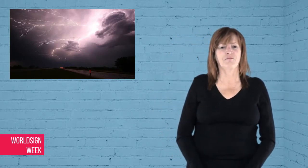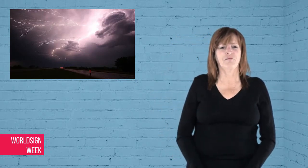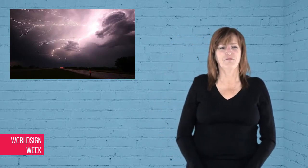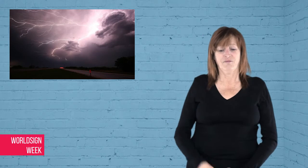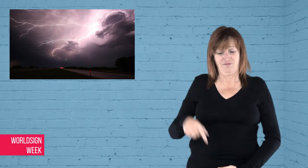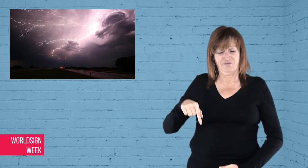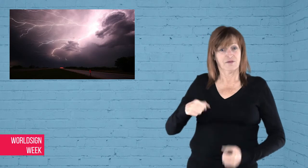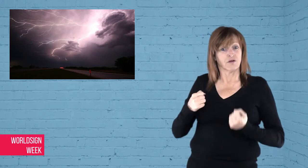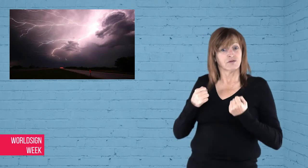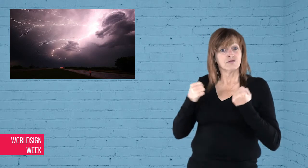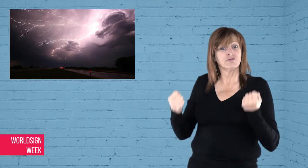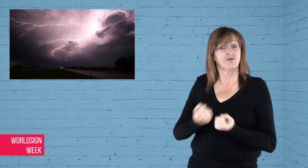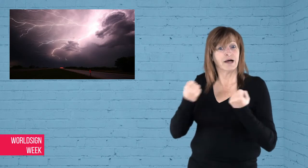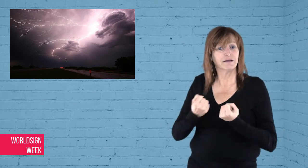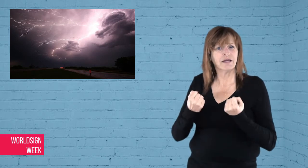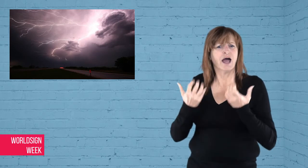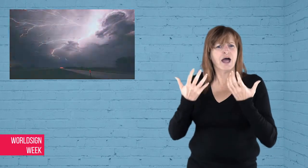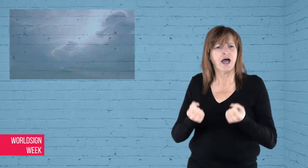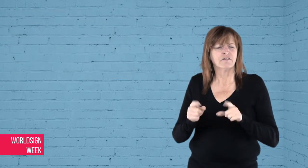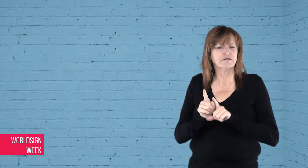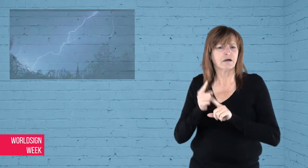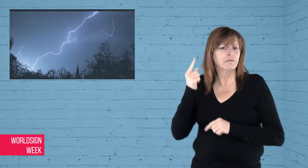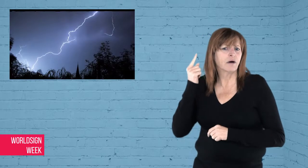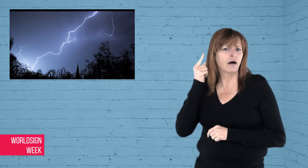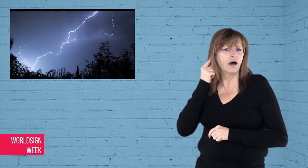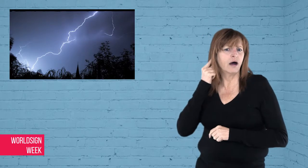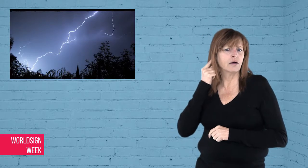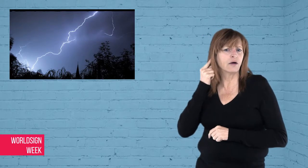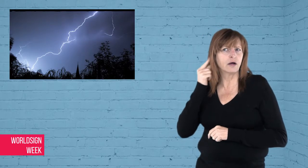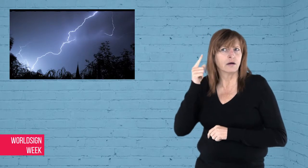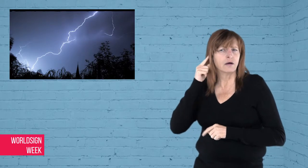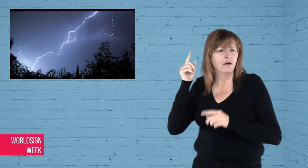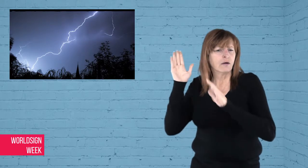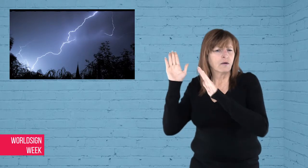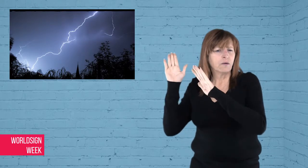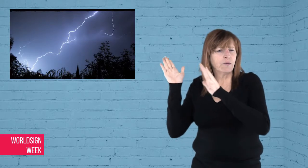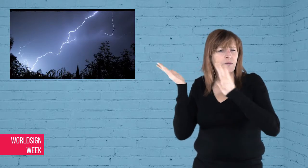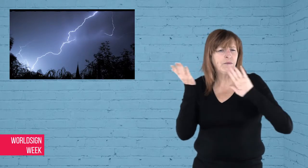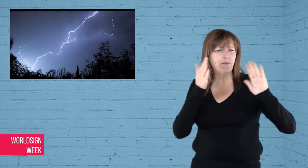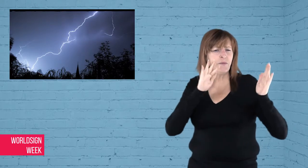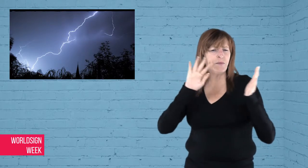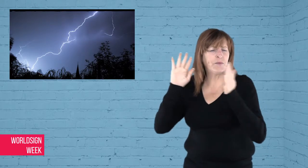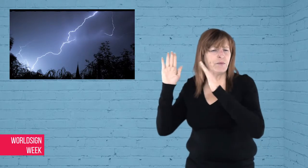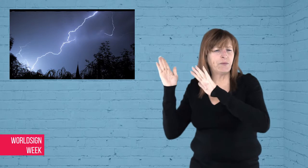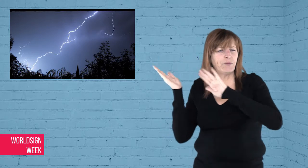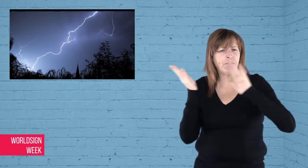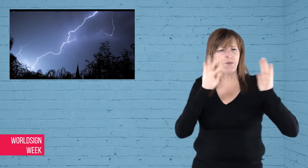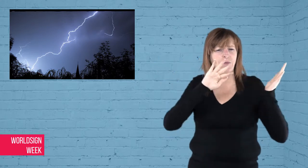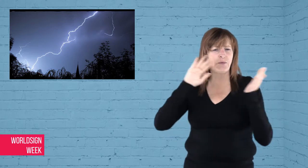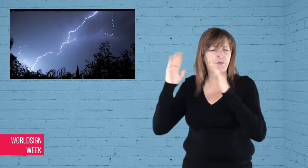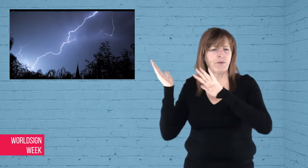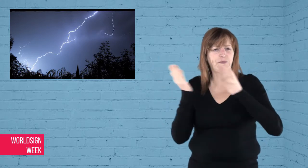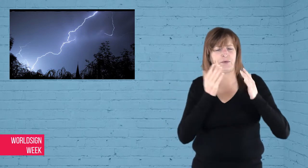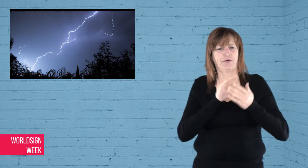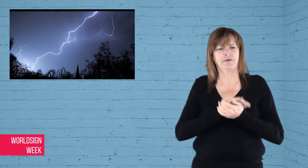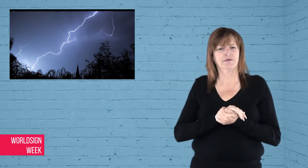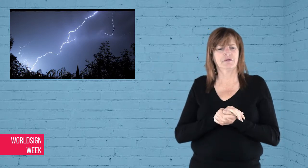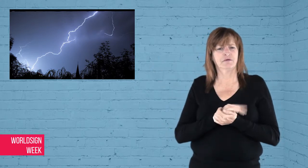the way. This training involves auditory cues such as wind whistle changes.